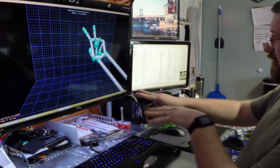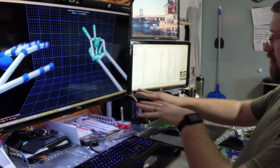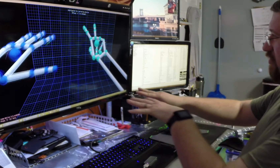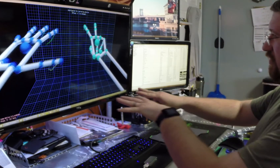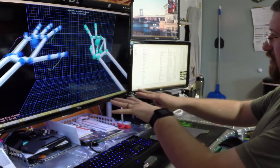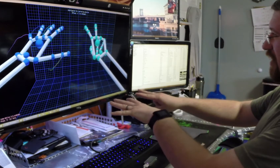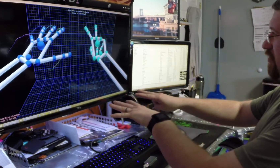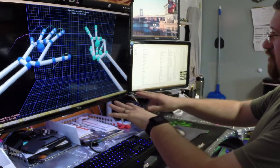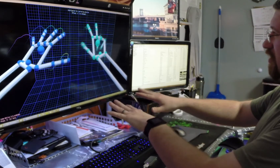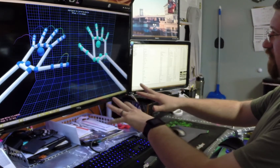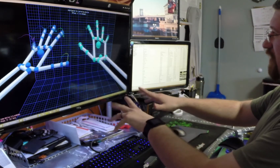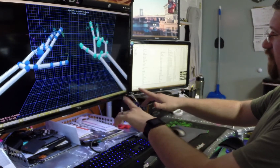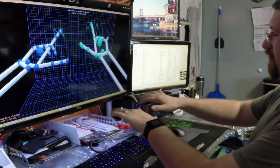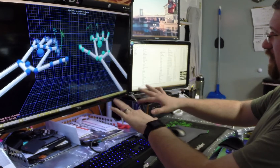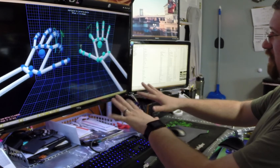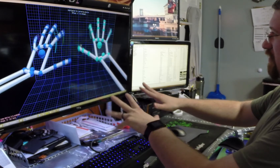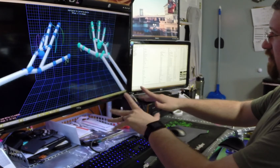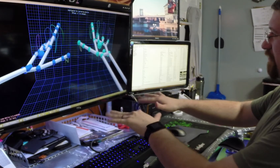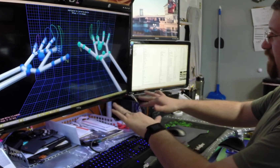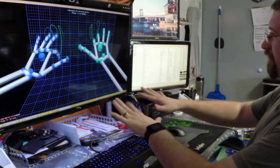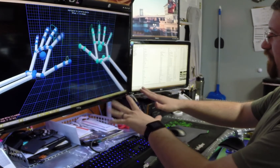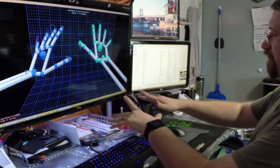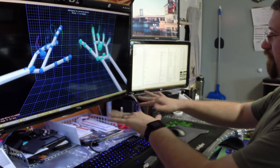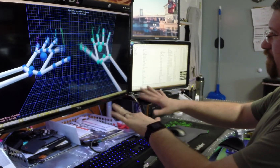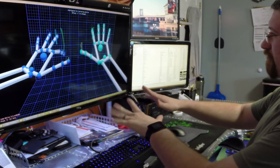and the leap motion captures all of my movements.